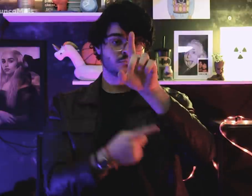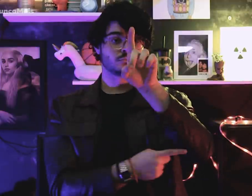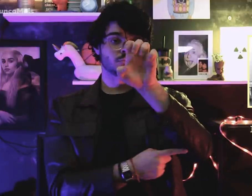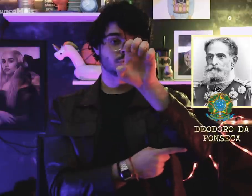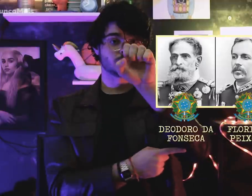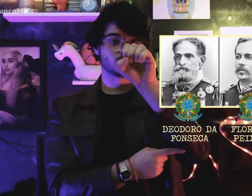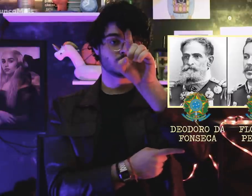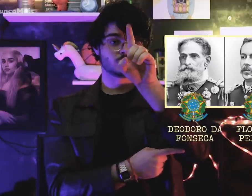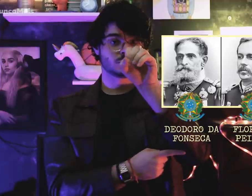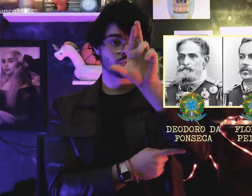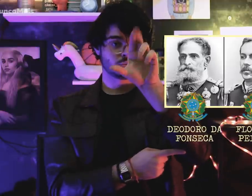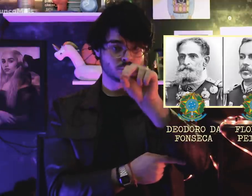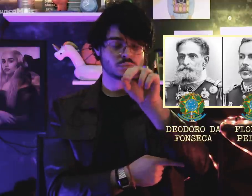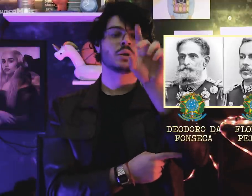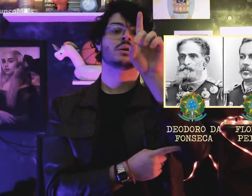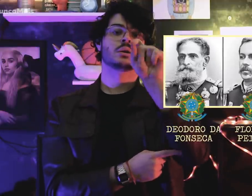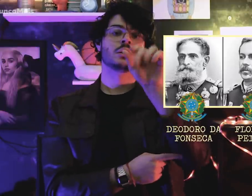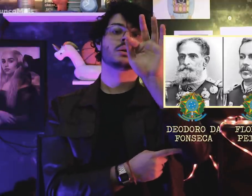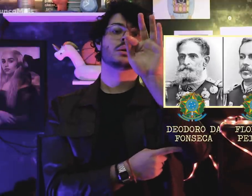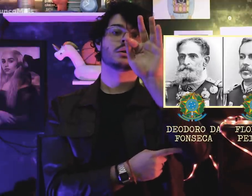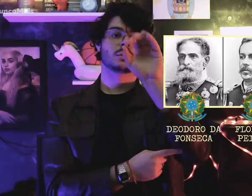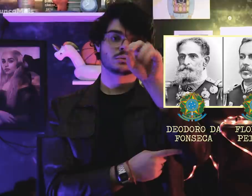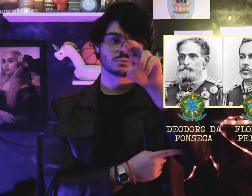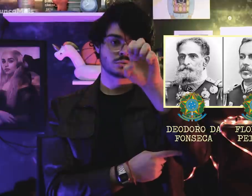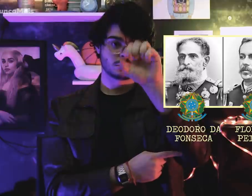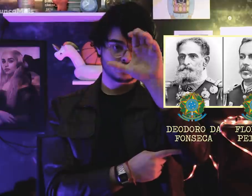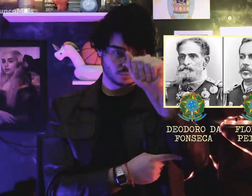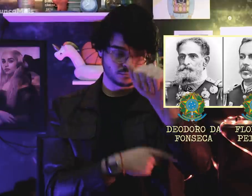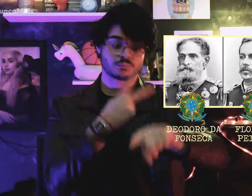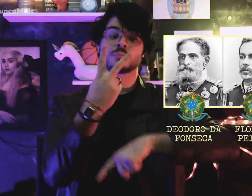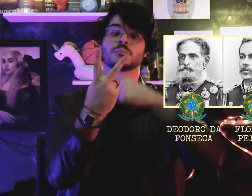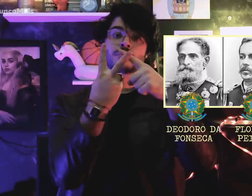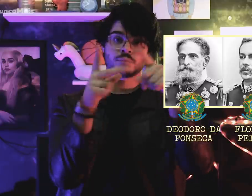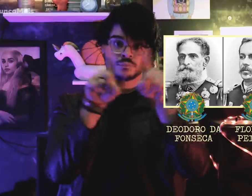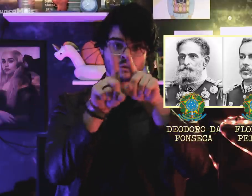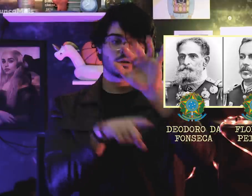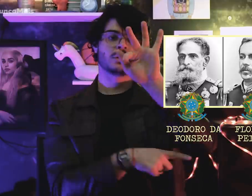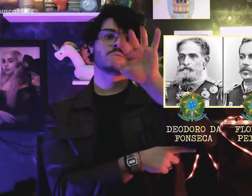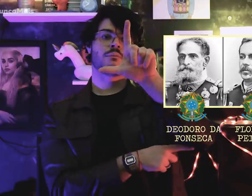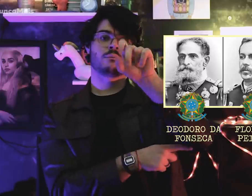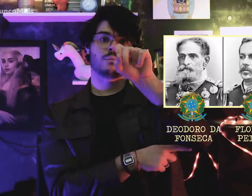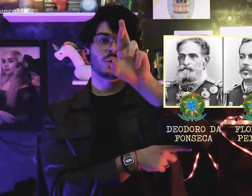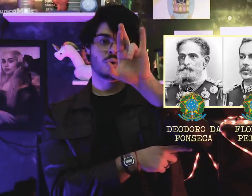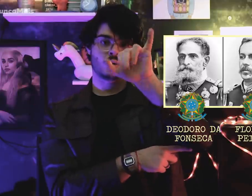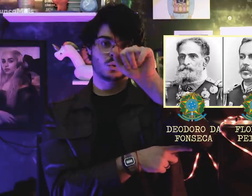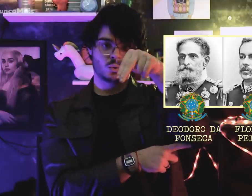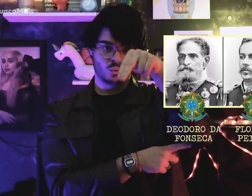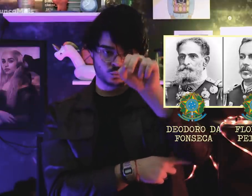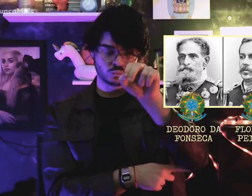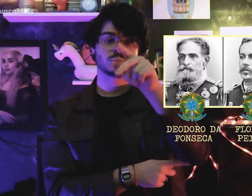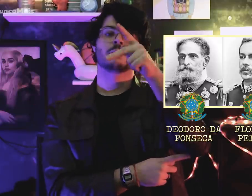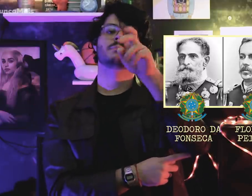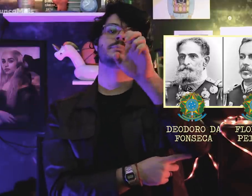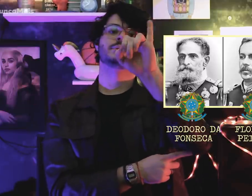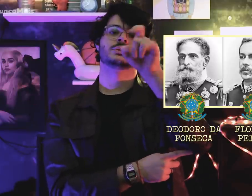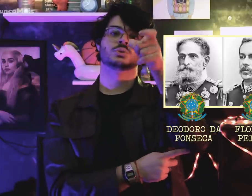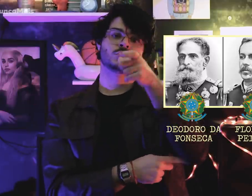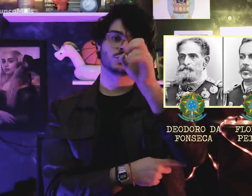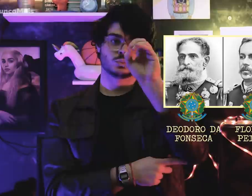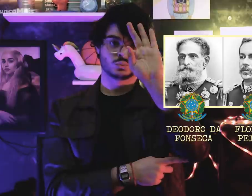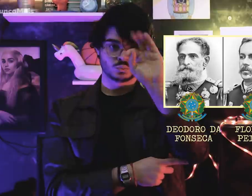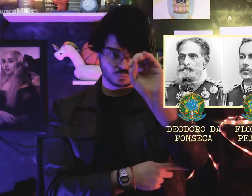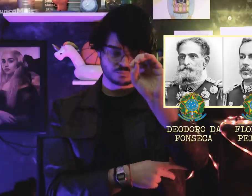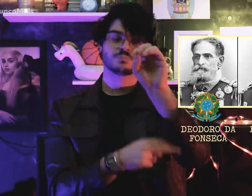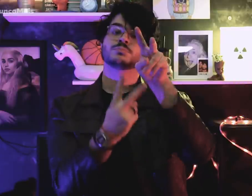by Deodoro da Fonseca and Floriano Peixoto,